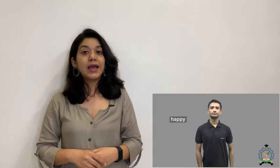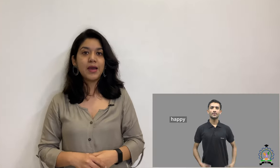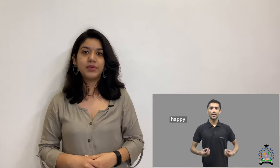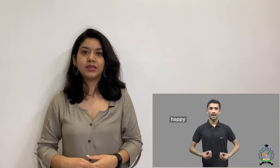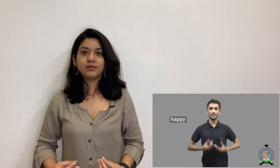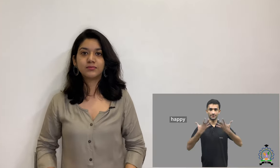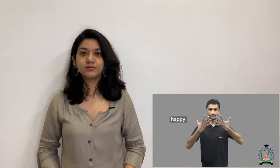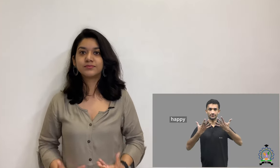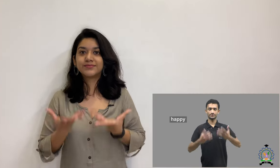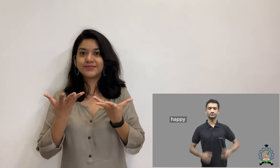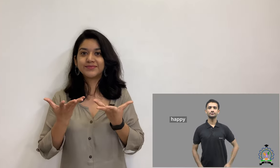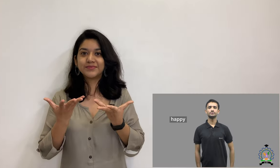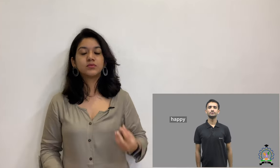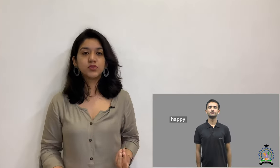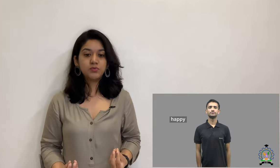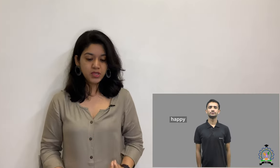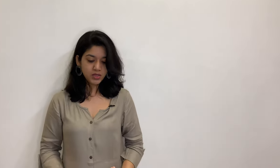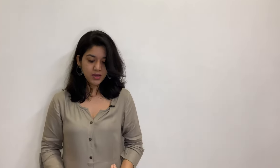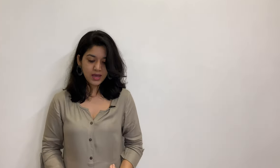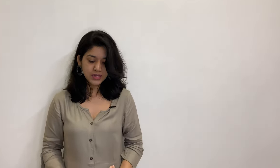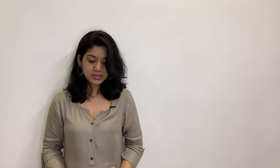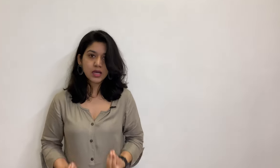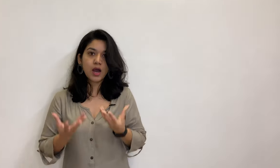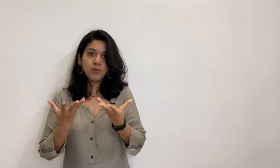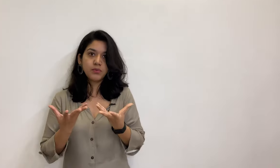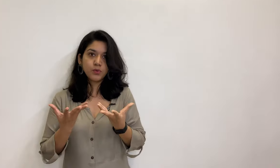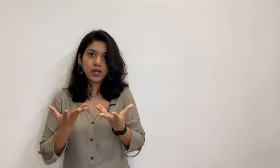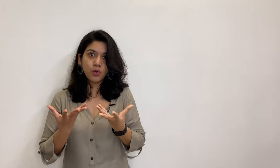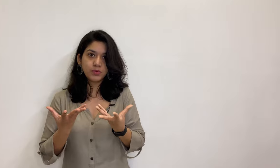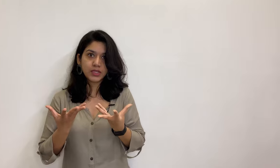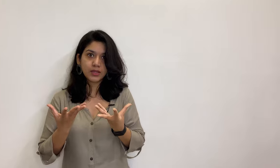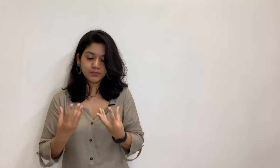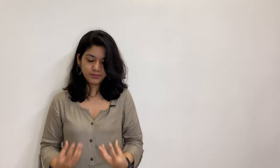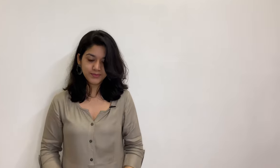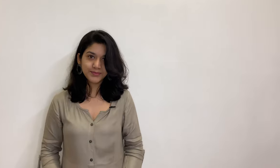Happy, so bring your hands up while opening them.